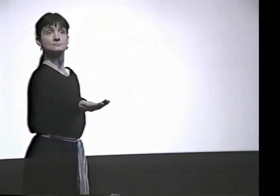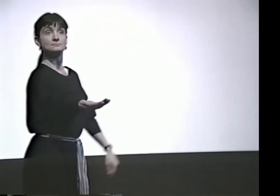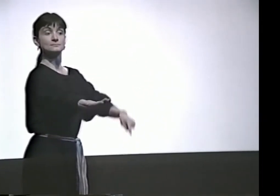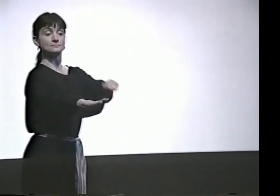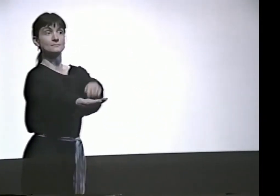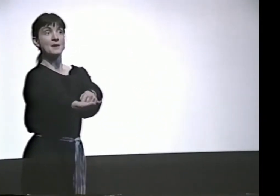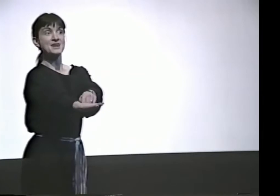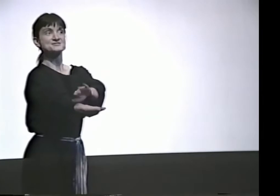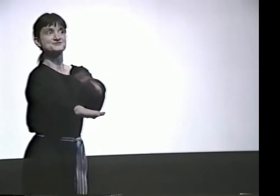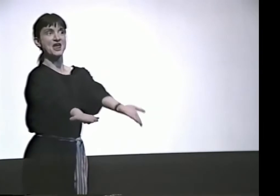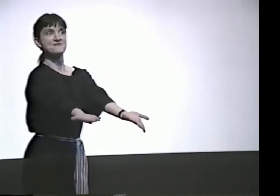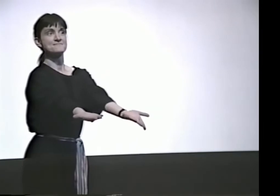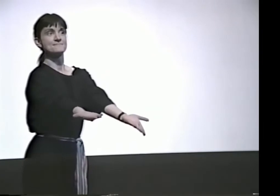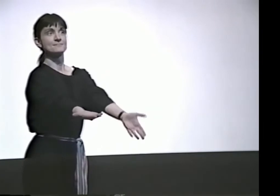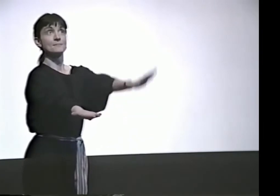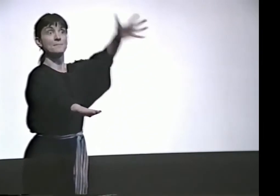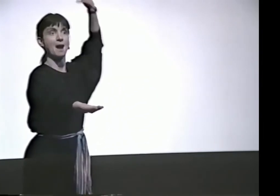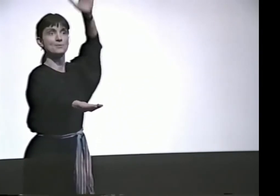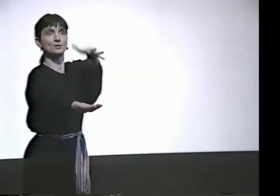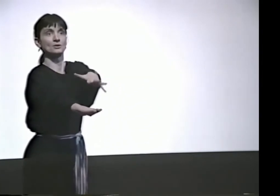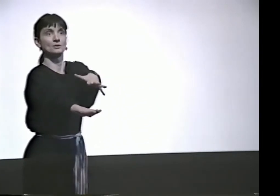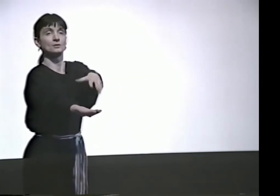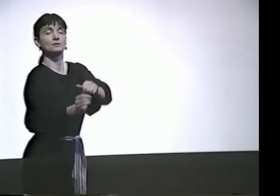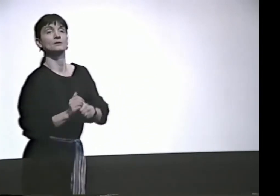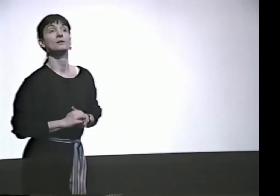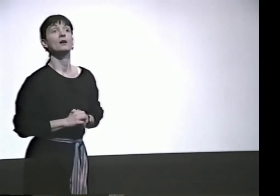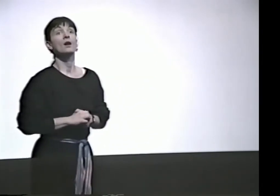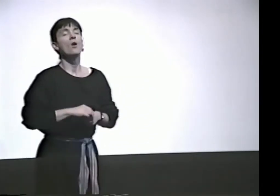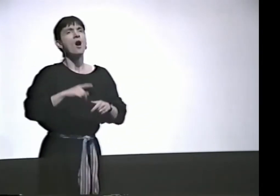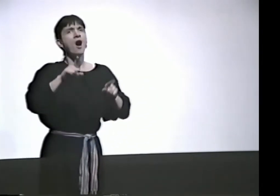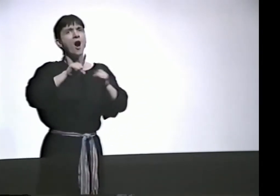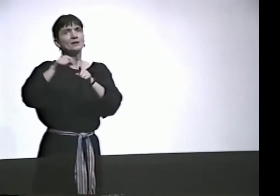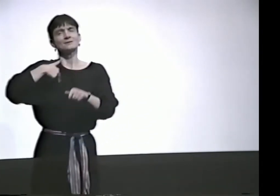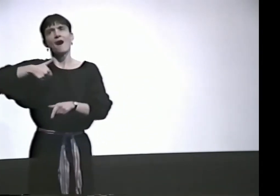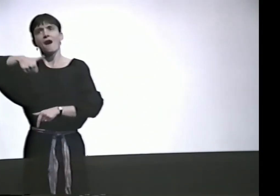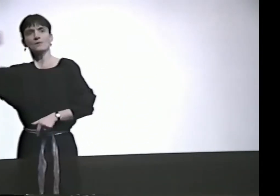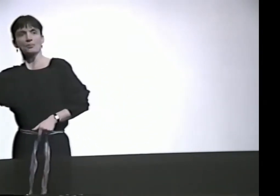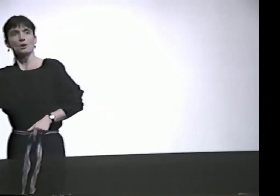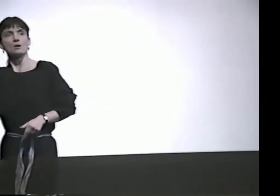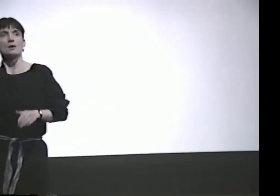AS THE SIGN FOR "DEAD." THE PAPER BECOMES DEATH.